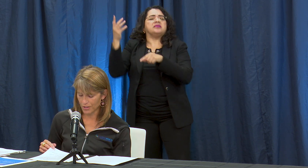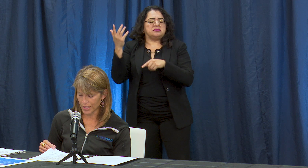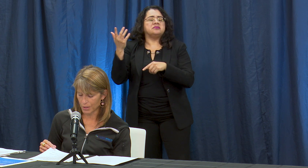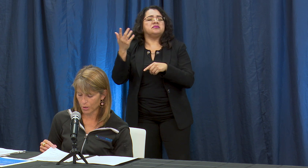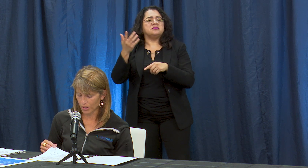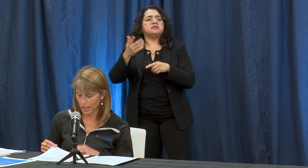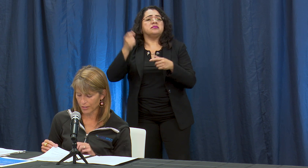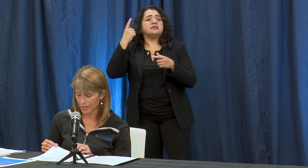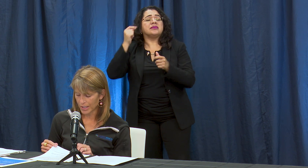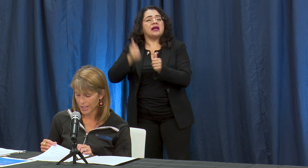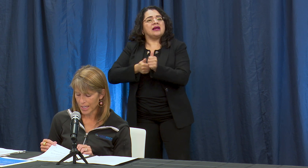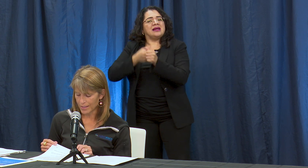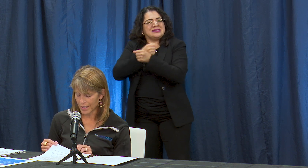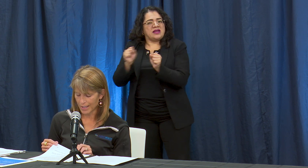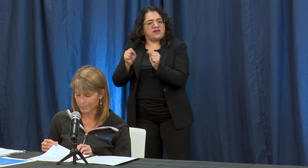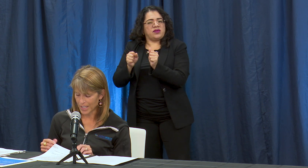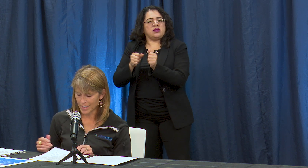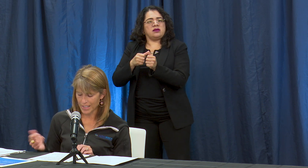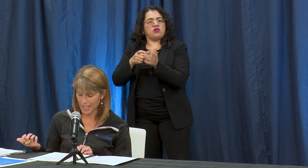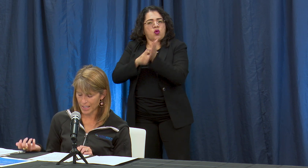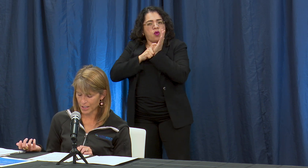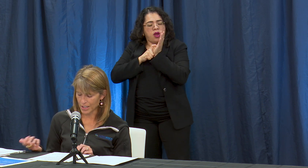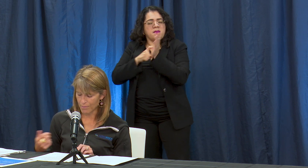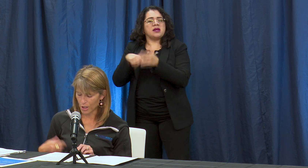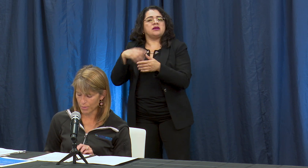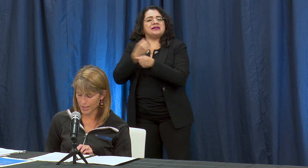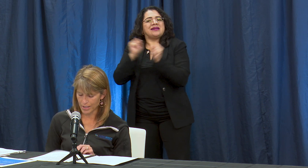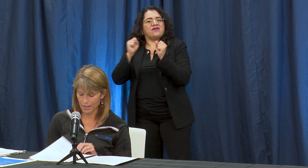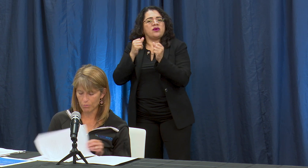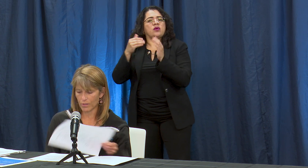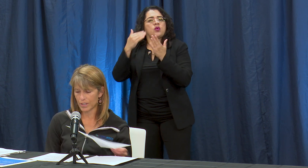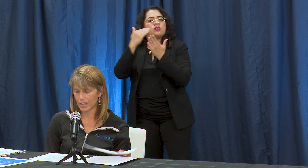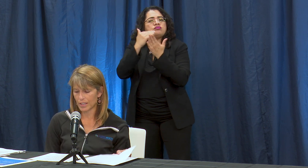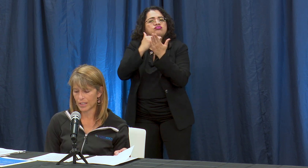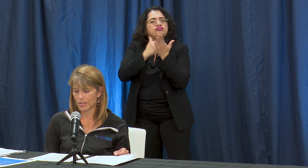other safety protocols and as I said at this time no business can move into